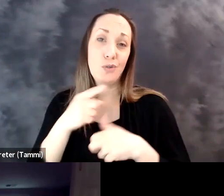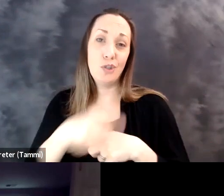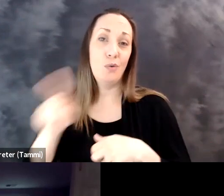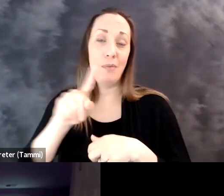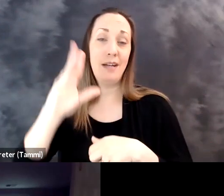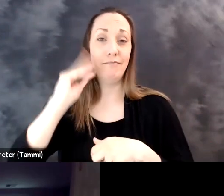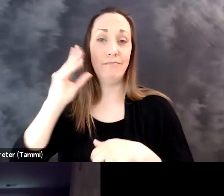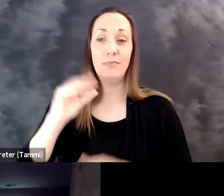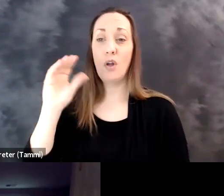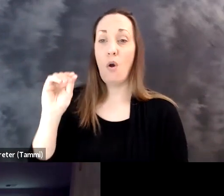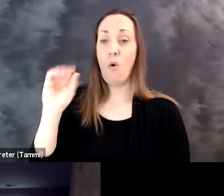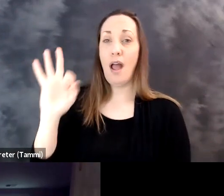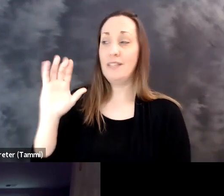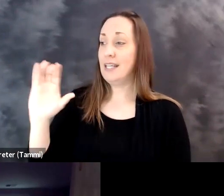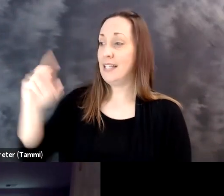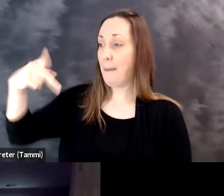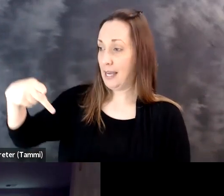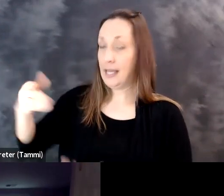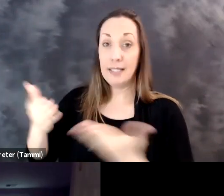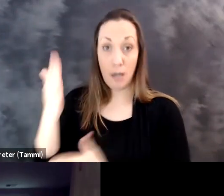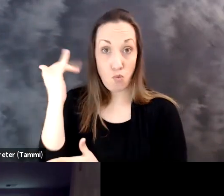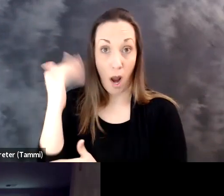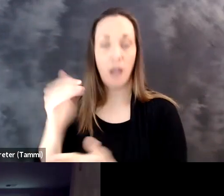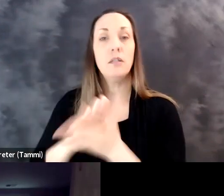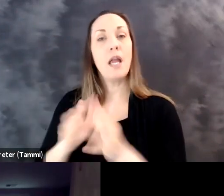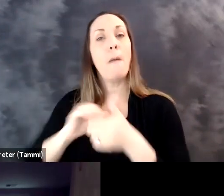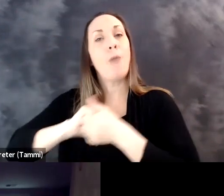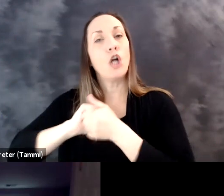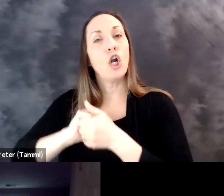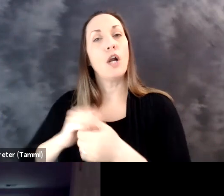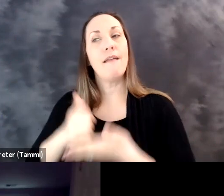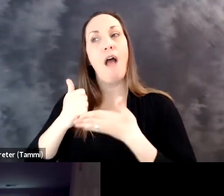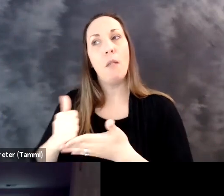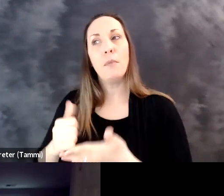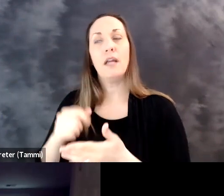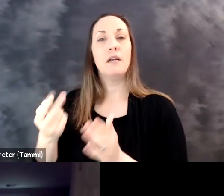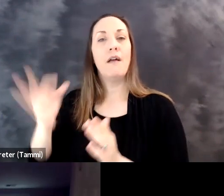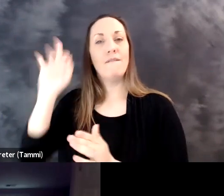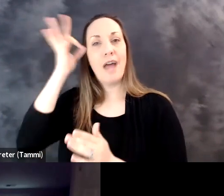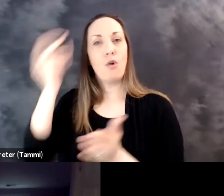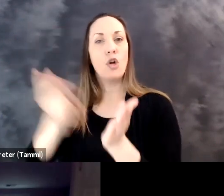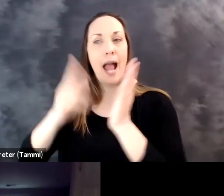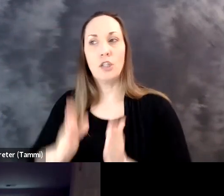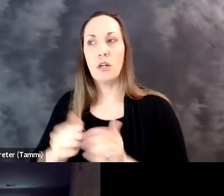you have been facing. And OFCCP is here to be a partner in